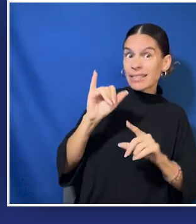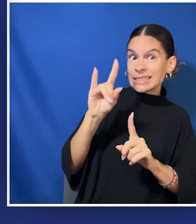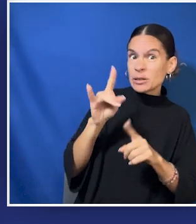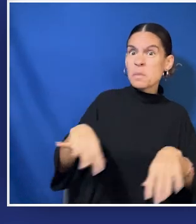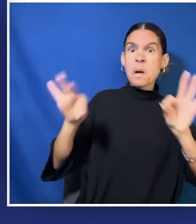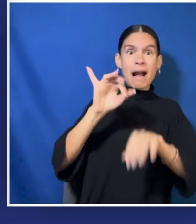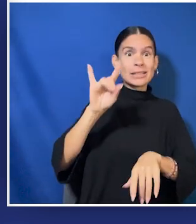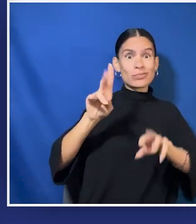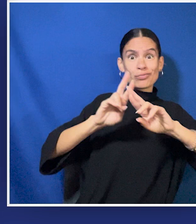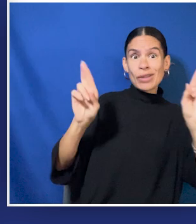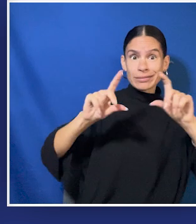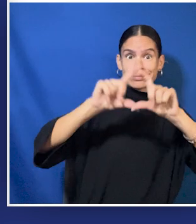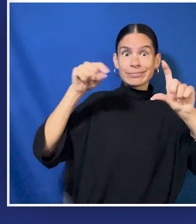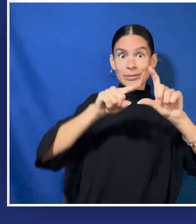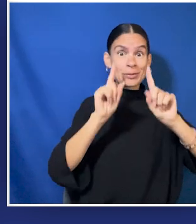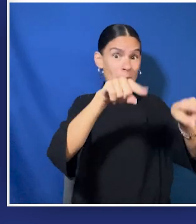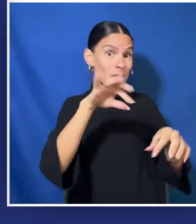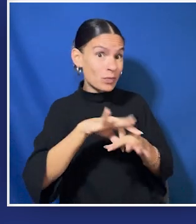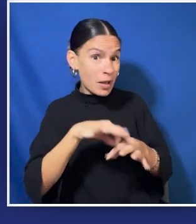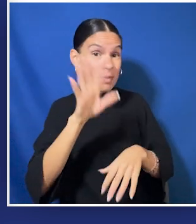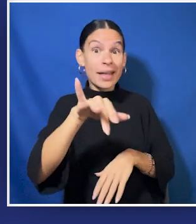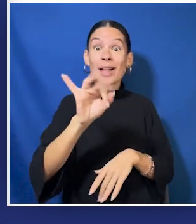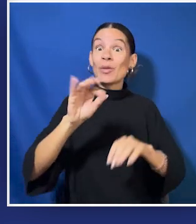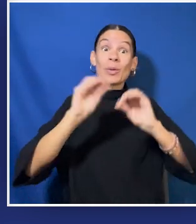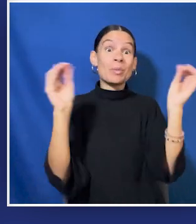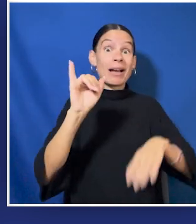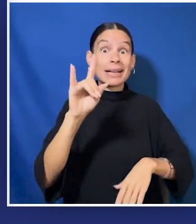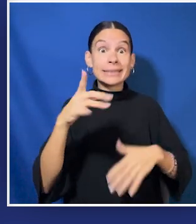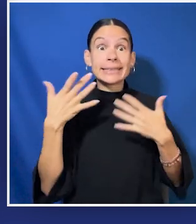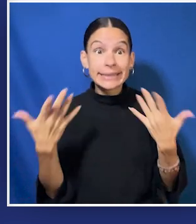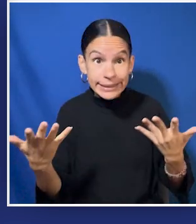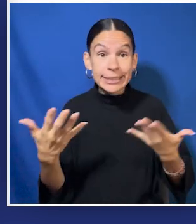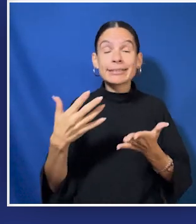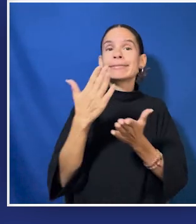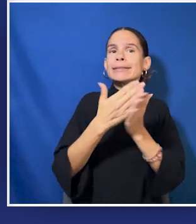It’s important to have your identification with you when you go vote. If you don’t have an ID,